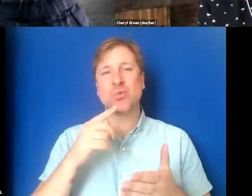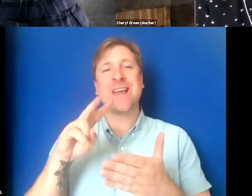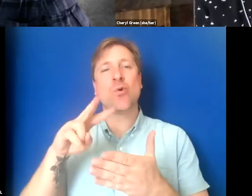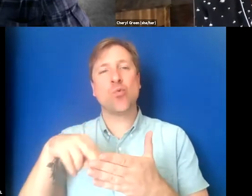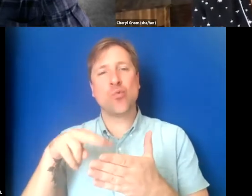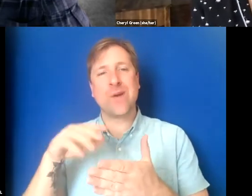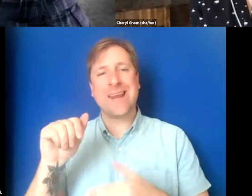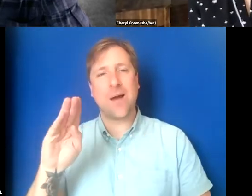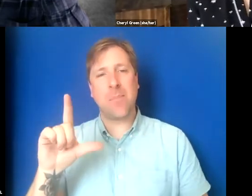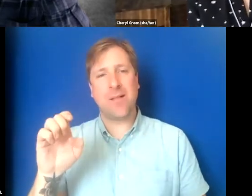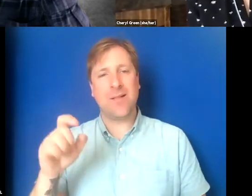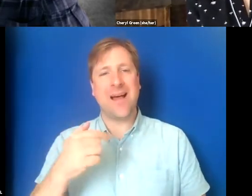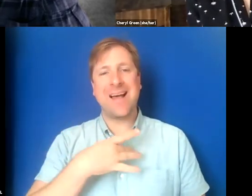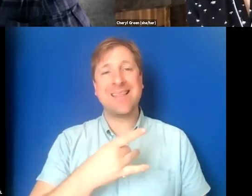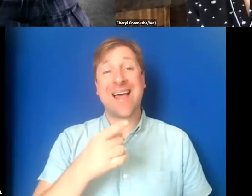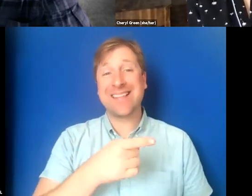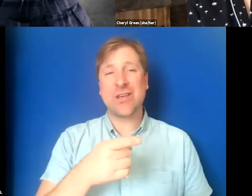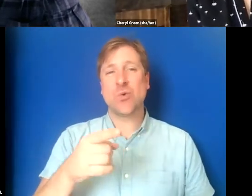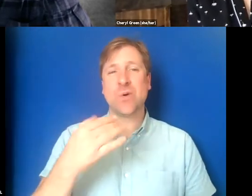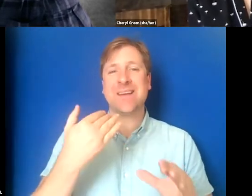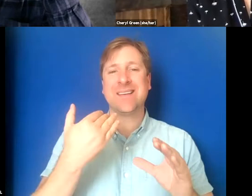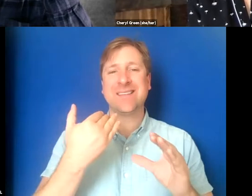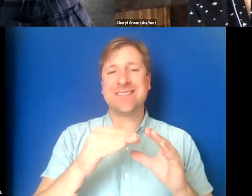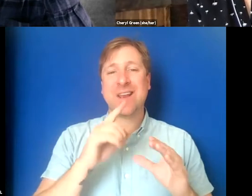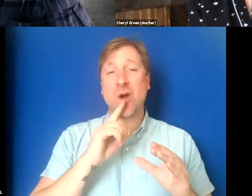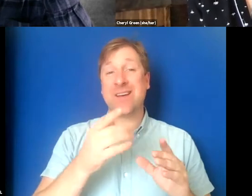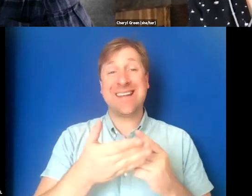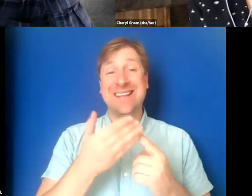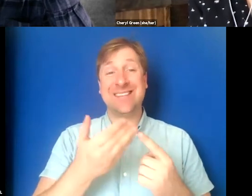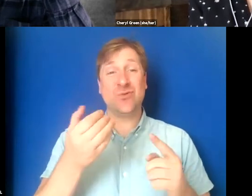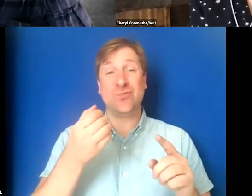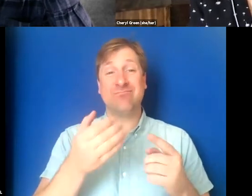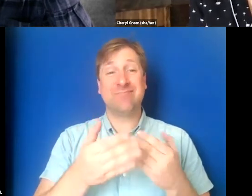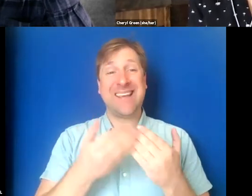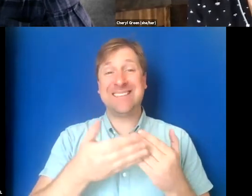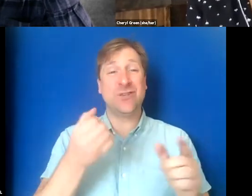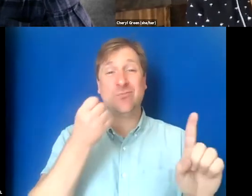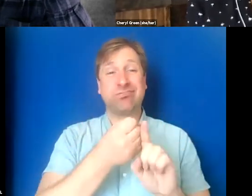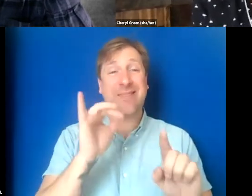I really like that you set a super achievable goal. That is great.